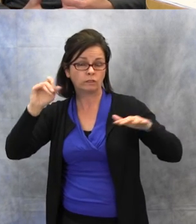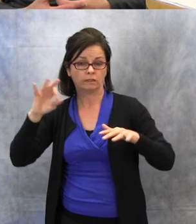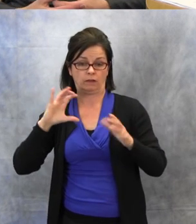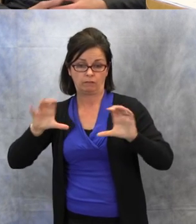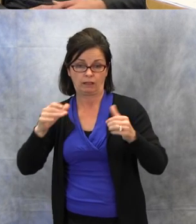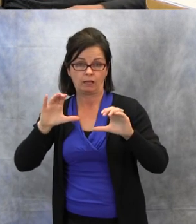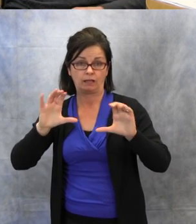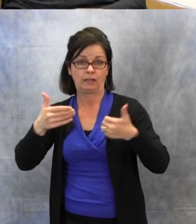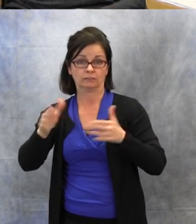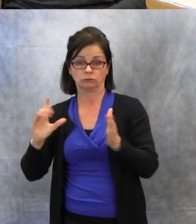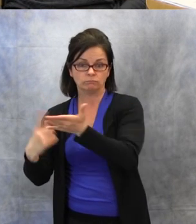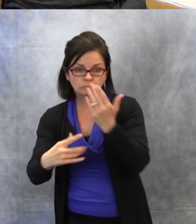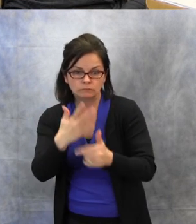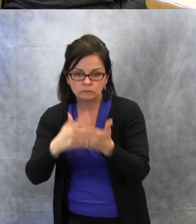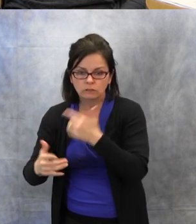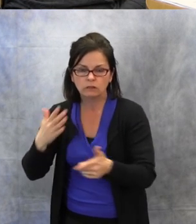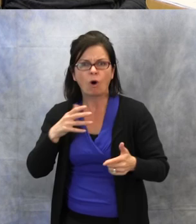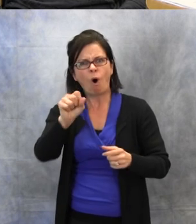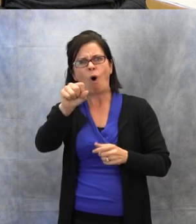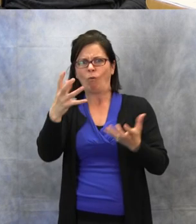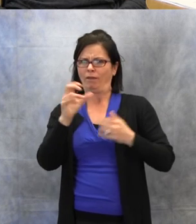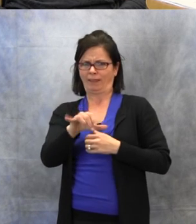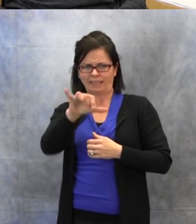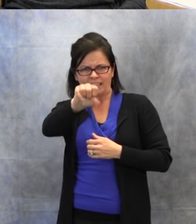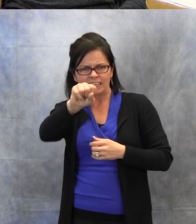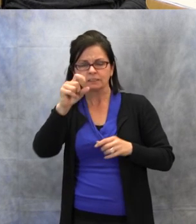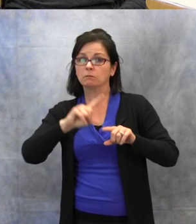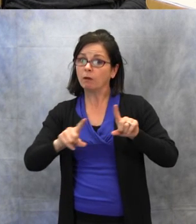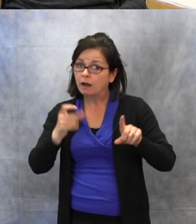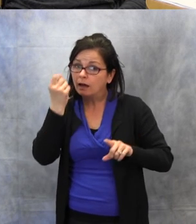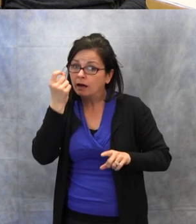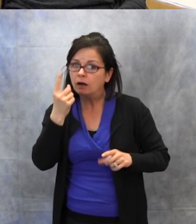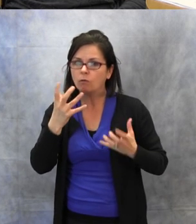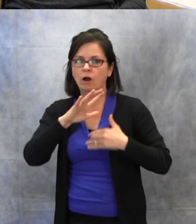you want to have classroom discussions, but we want all the members to be aware